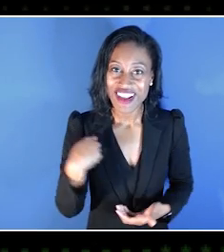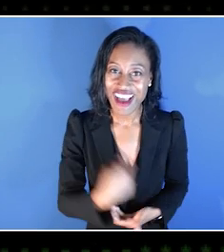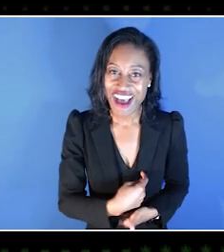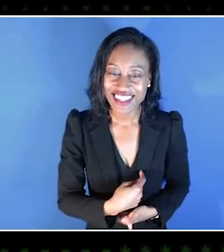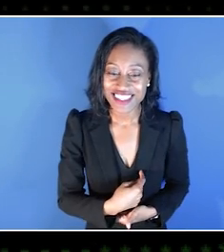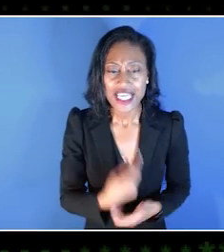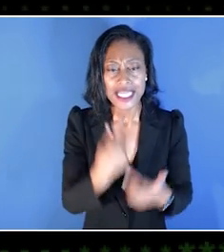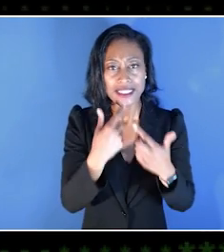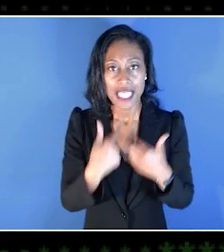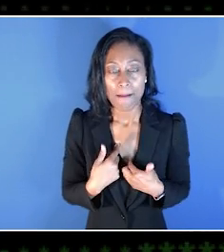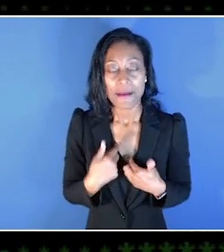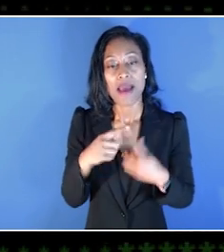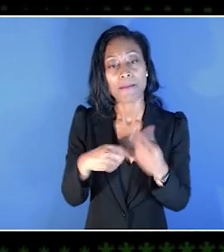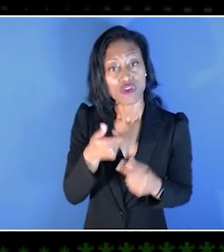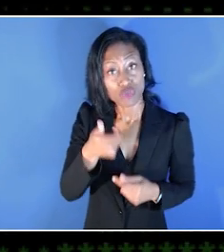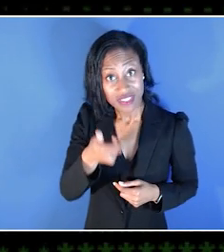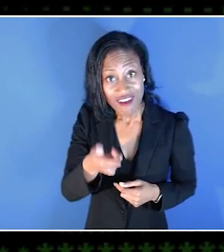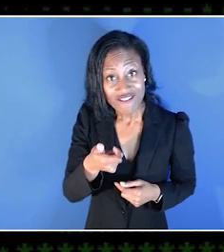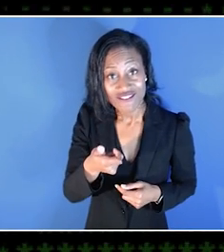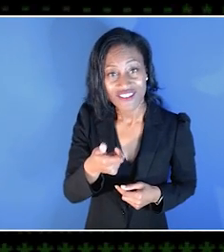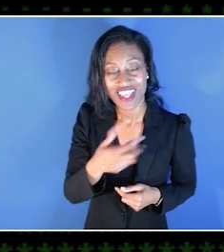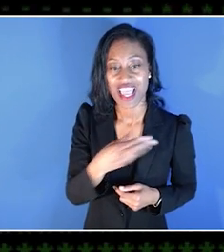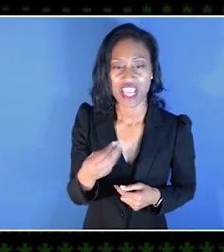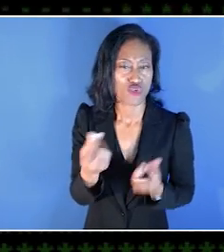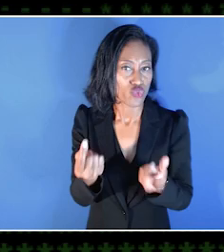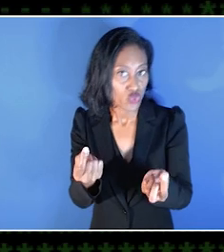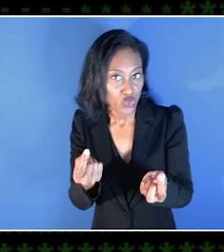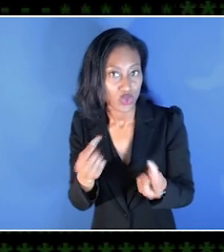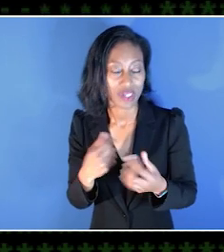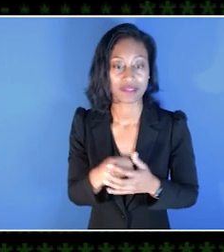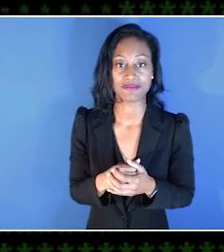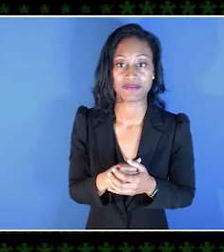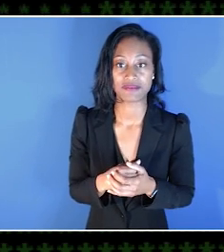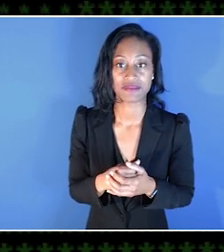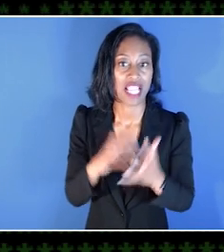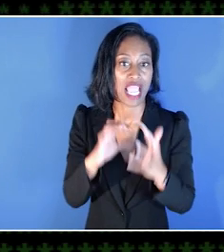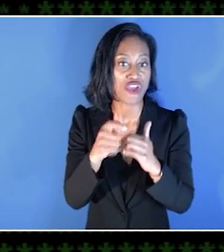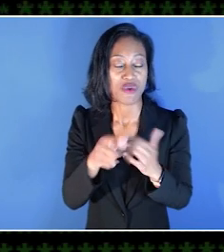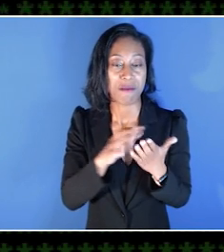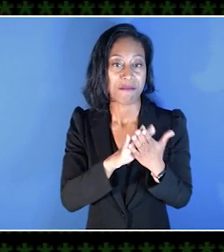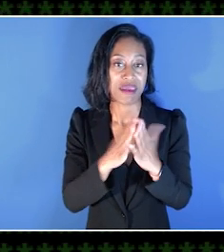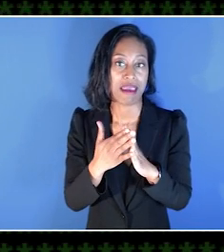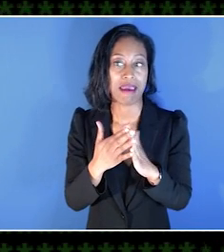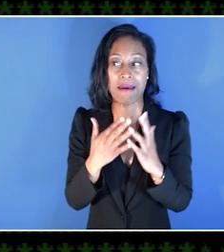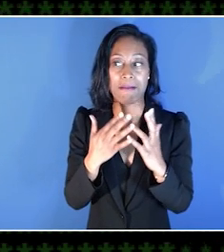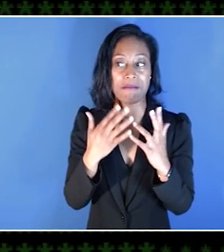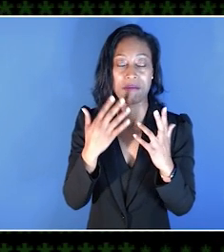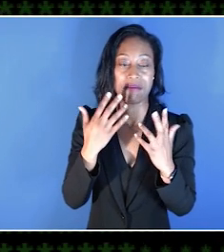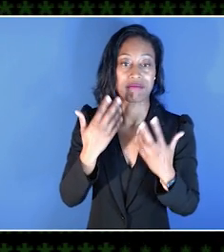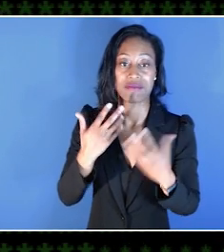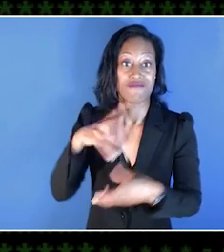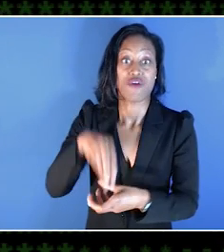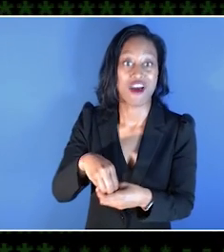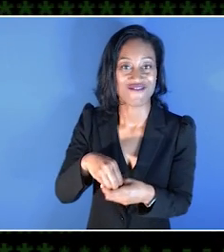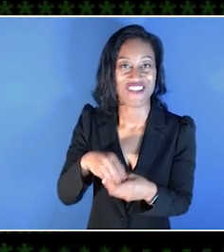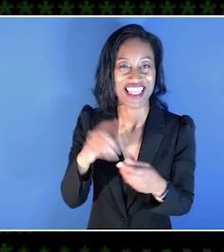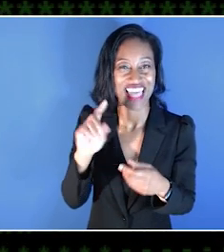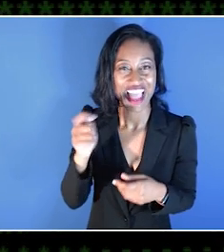Why don't you tell us a little bit about yourself and what you do and how you became part of the Xbox Ambassador program?